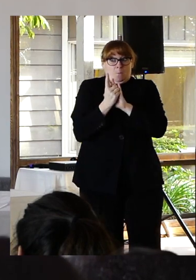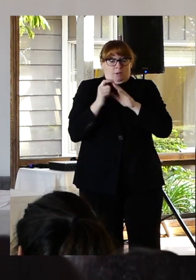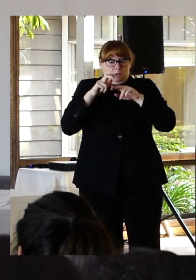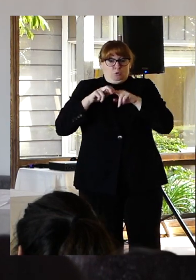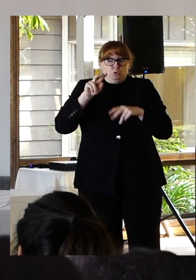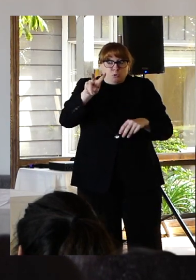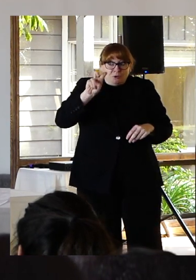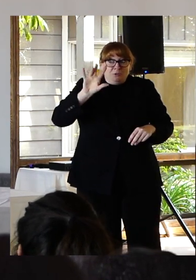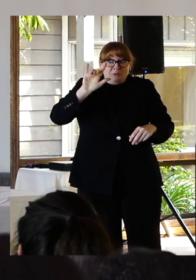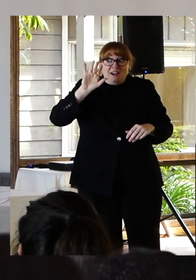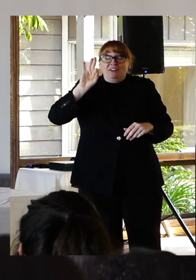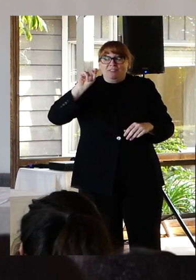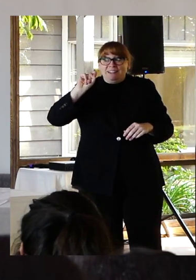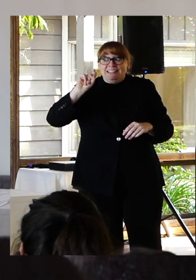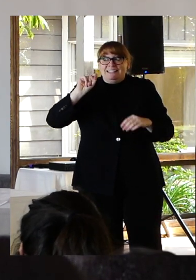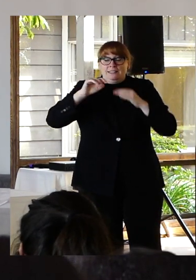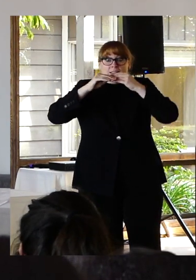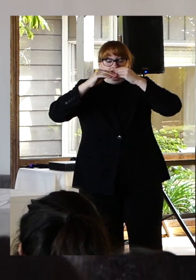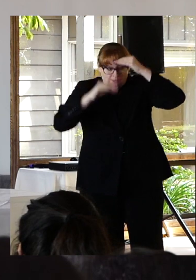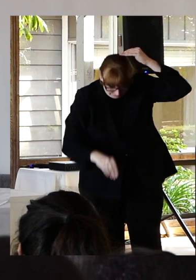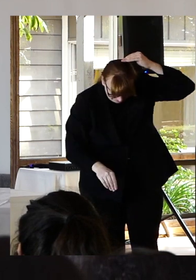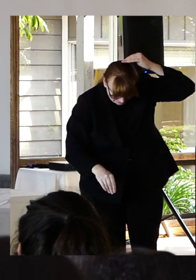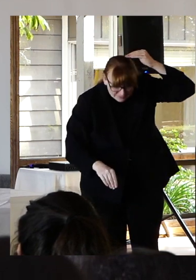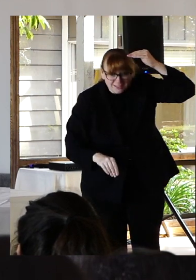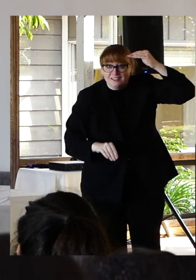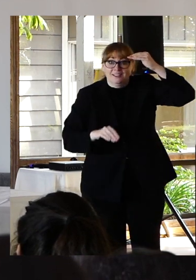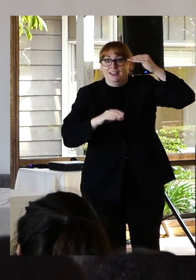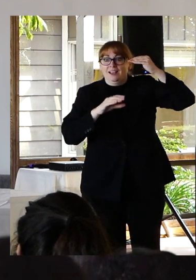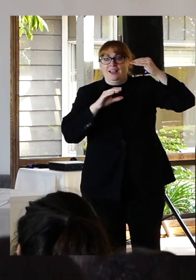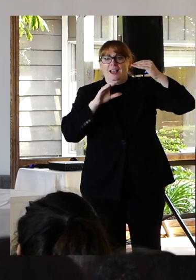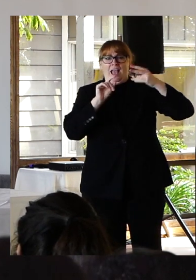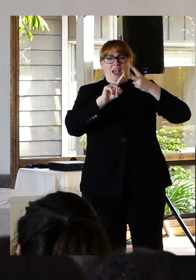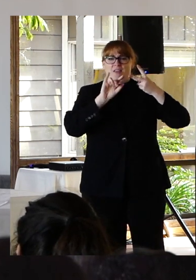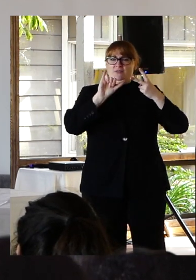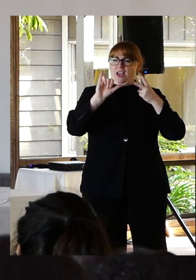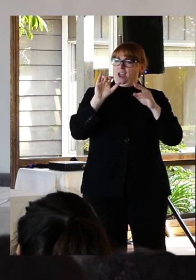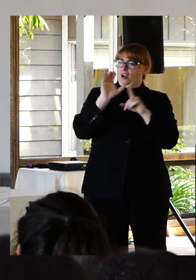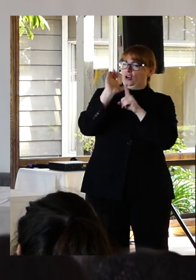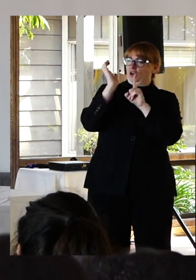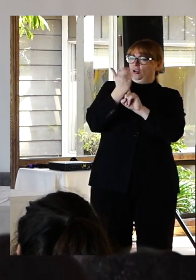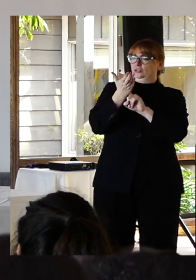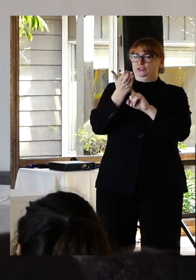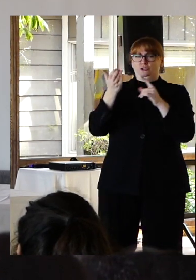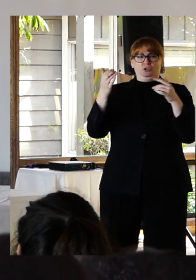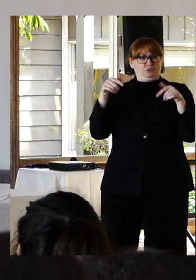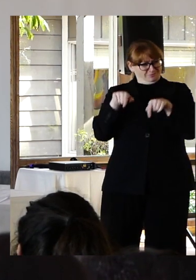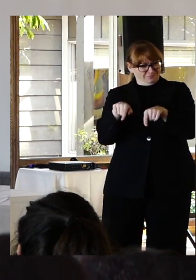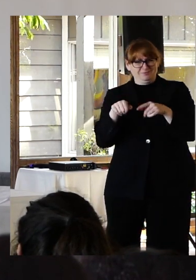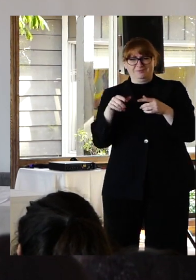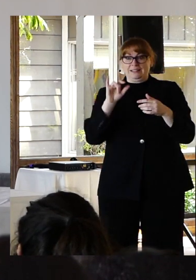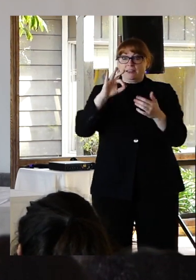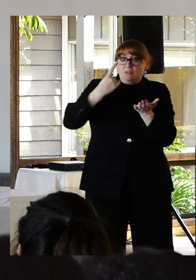B because we are in that culture we're discussing suicide is so taboo.